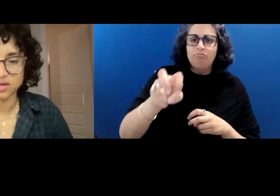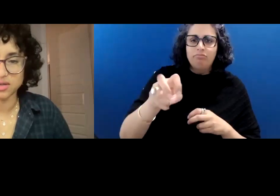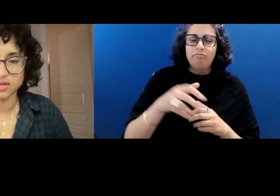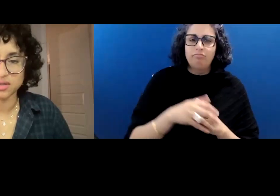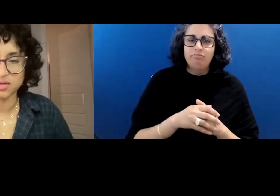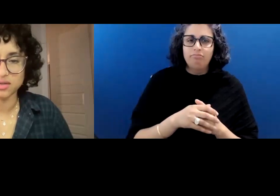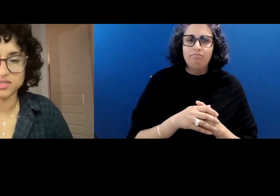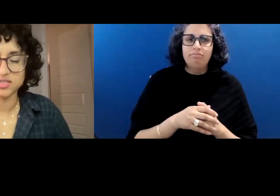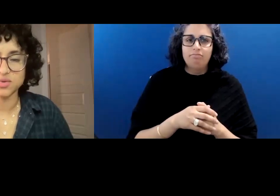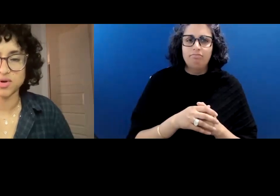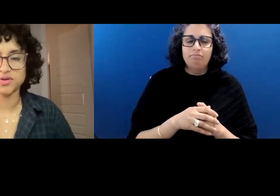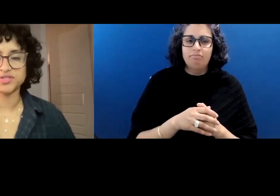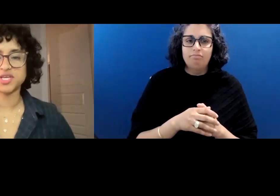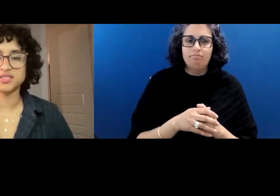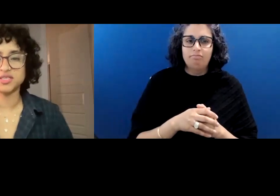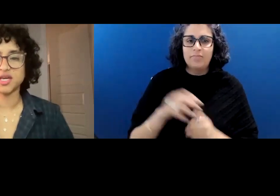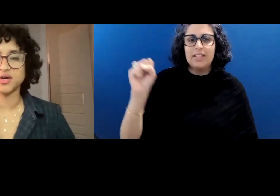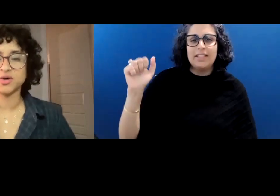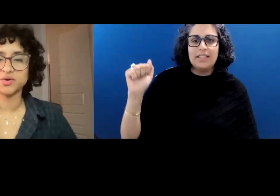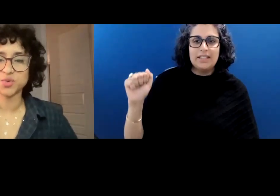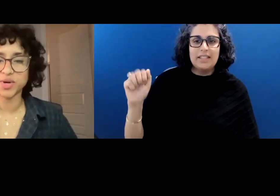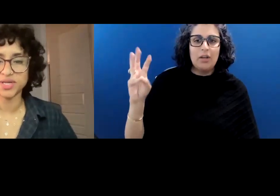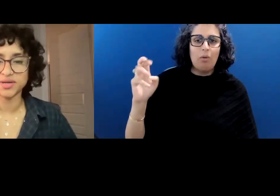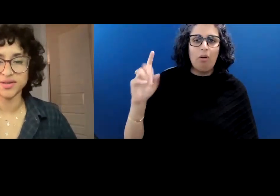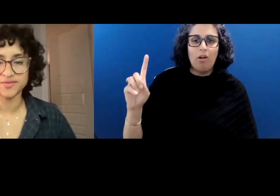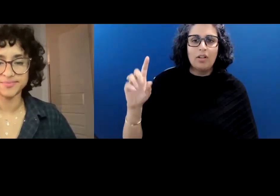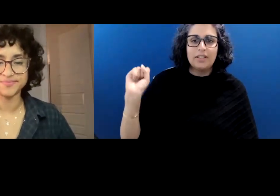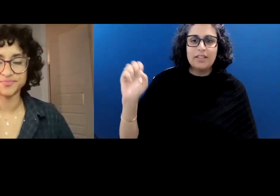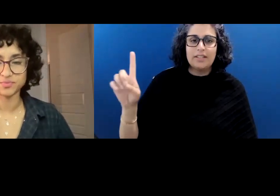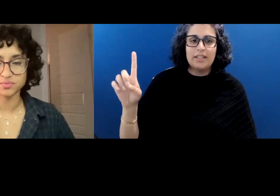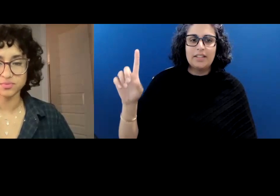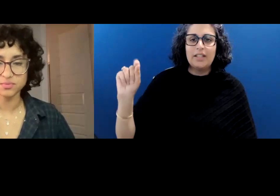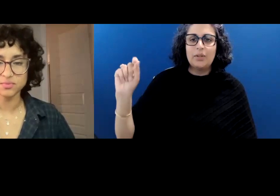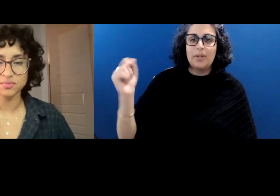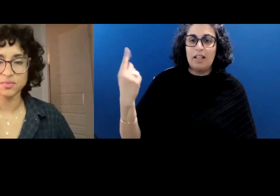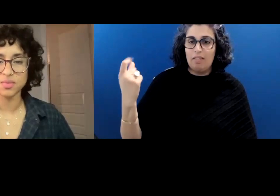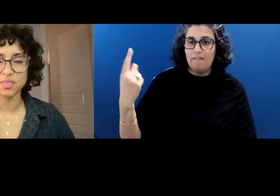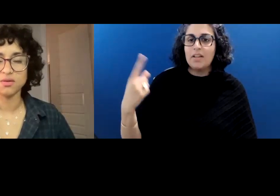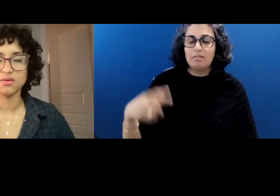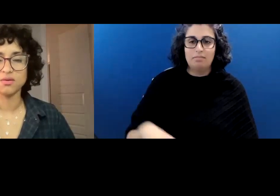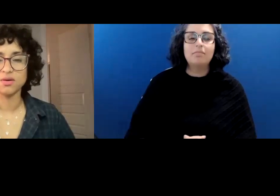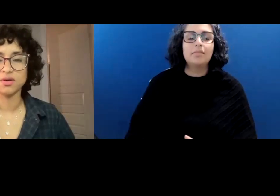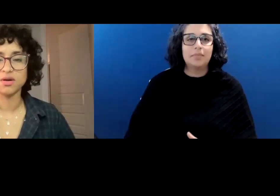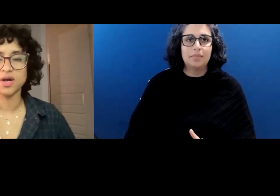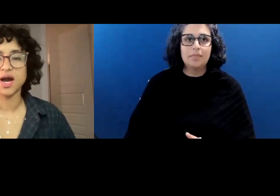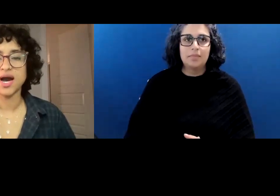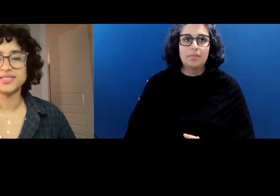Seaworld, San Diego, 2011.